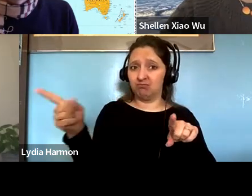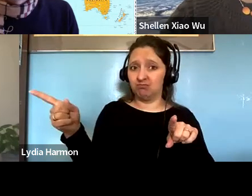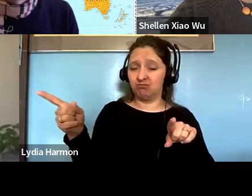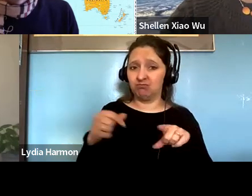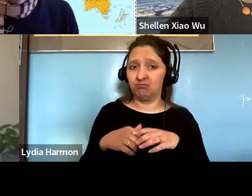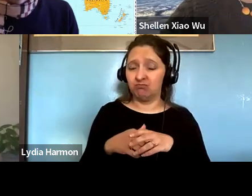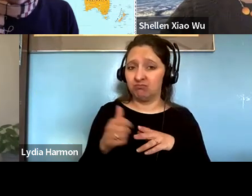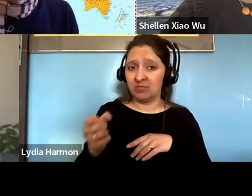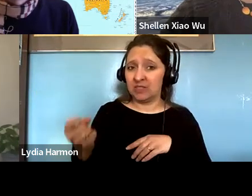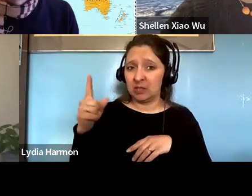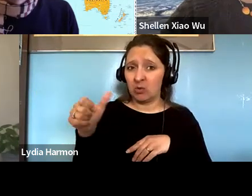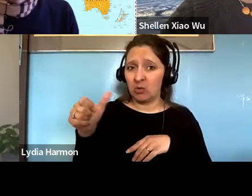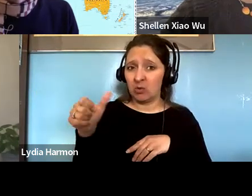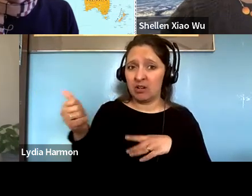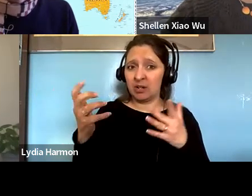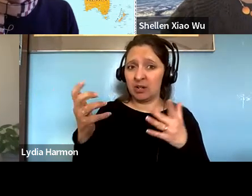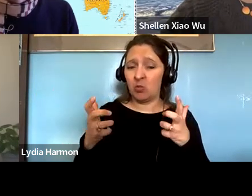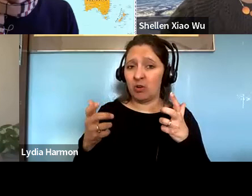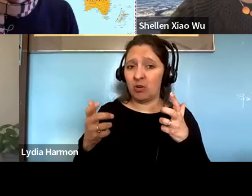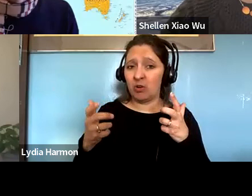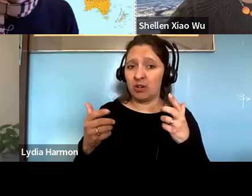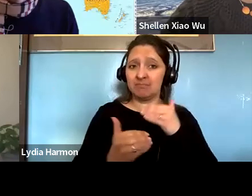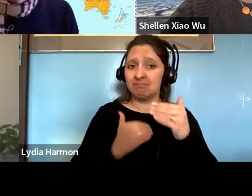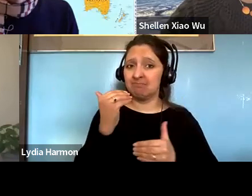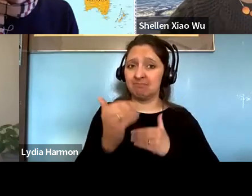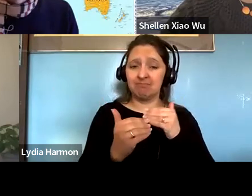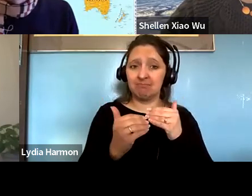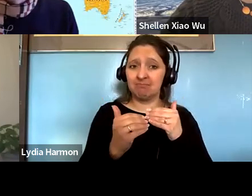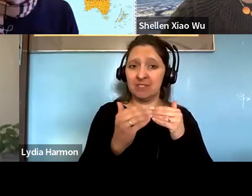Paul Gellert: Would anybody else like to move us to it any different question or different topic.